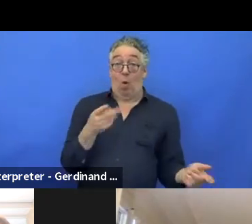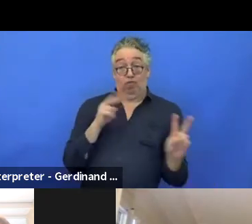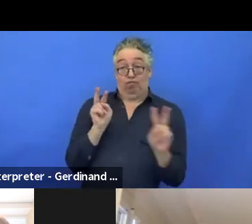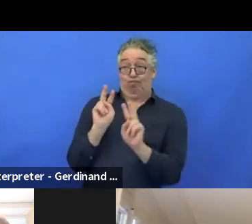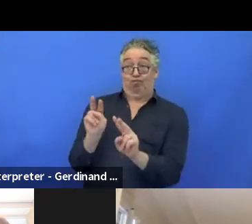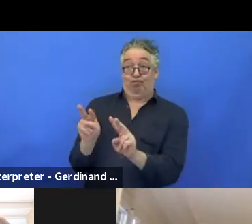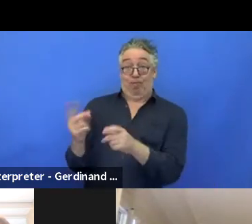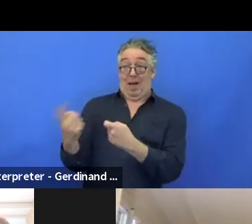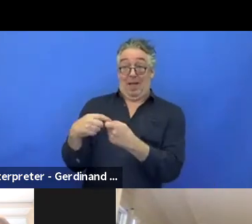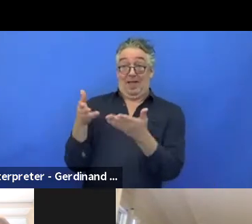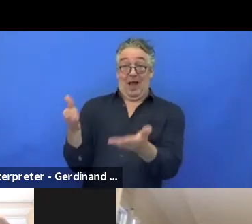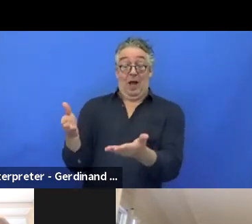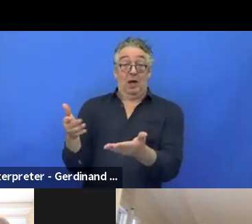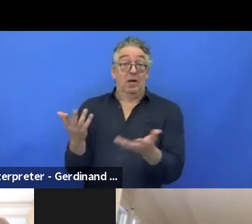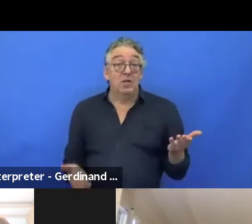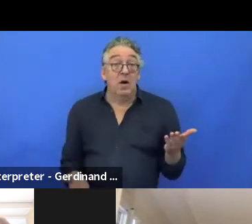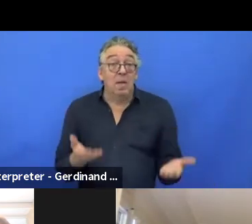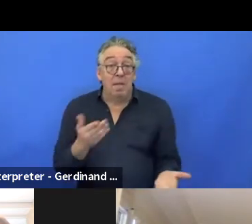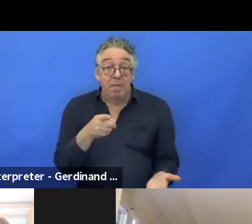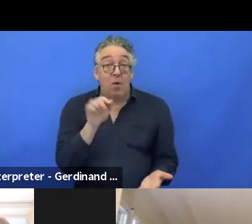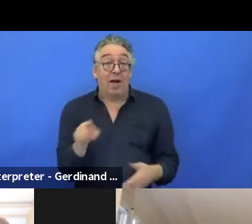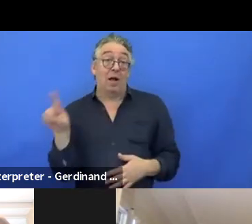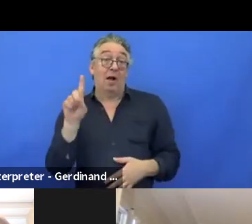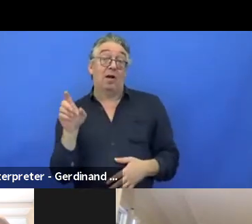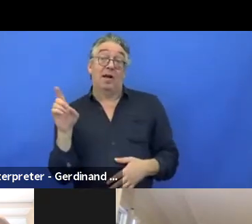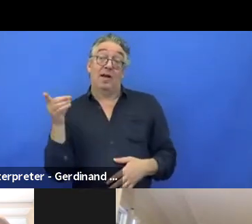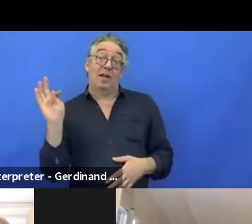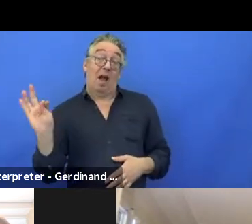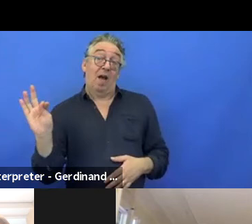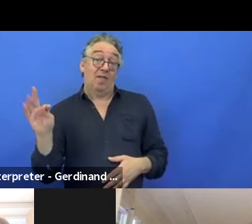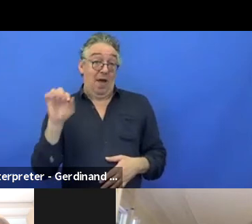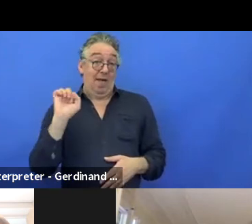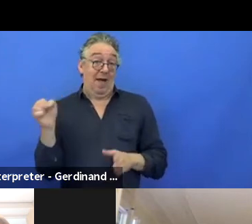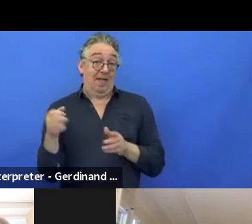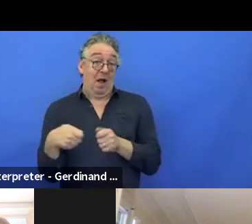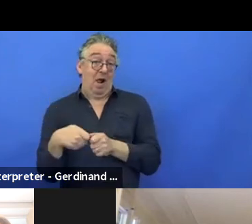So it would be to ask EDF to add this that you want to add